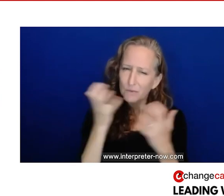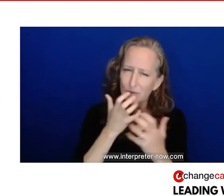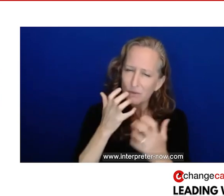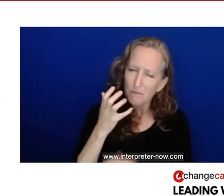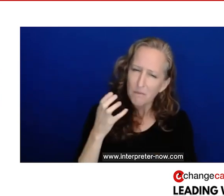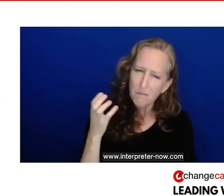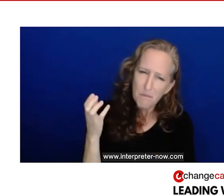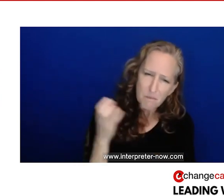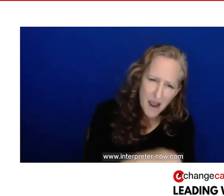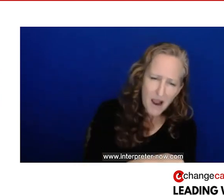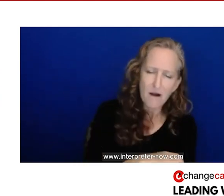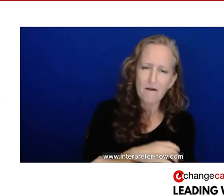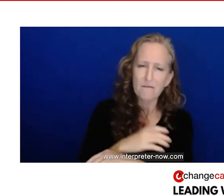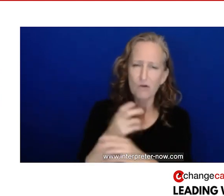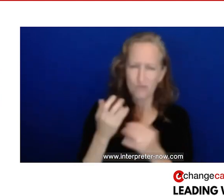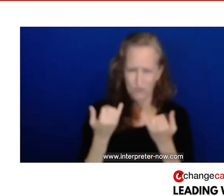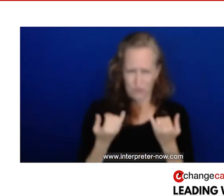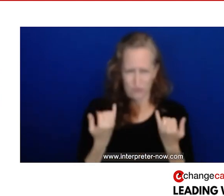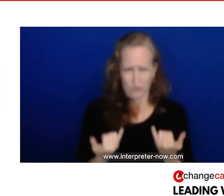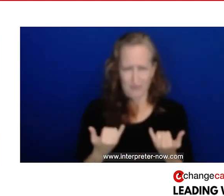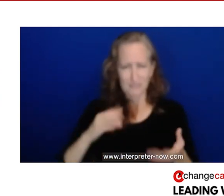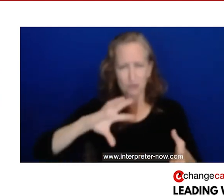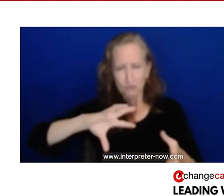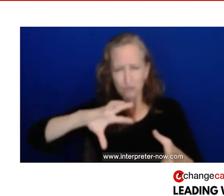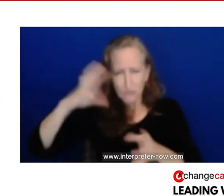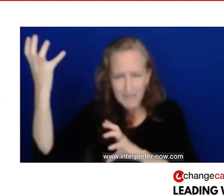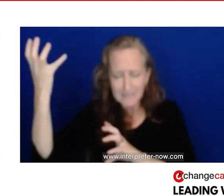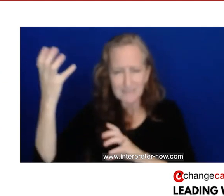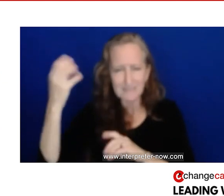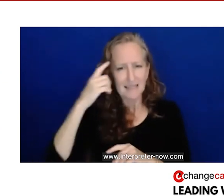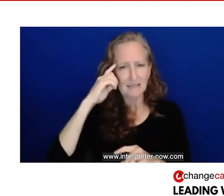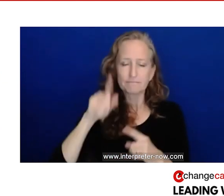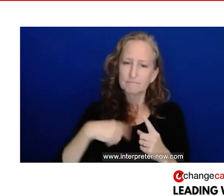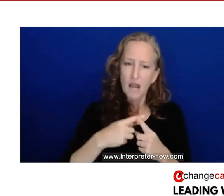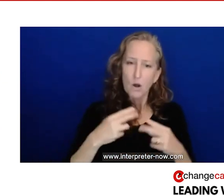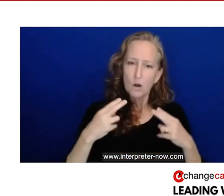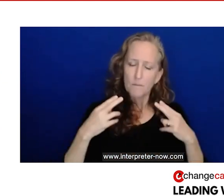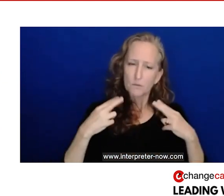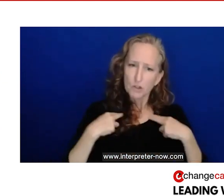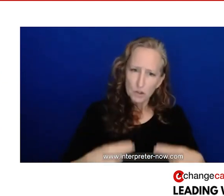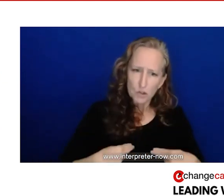of this crisis, to think about human flourishing, to think about positive psychology, to think